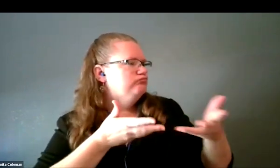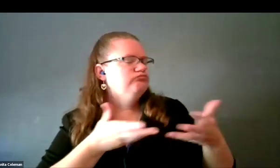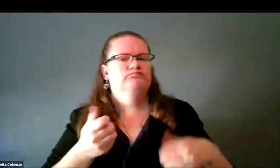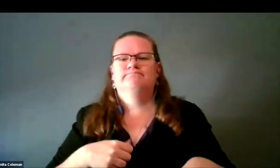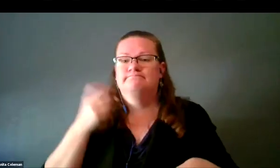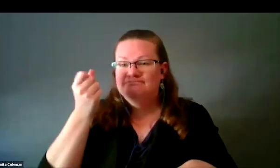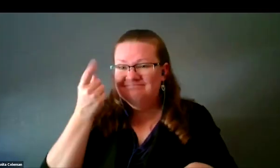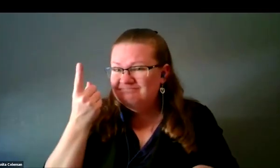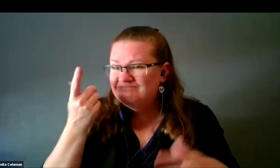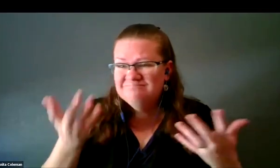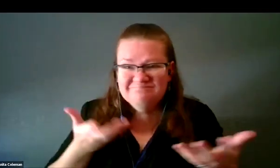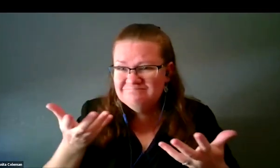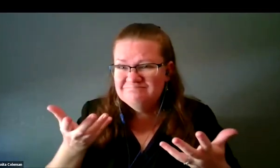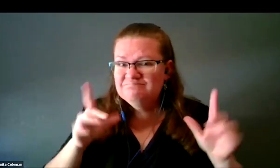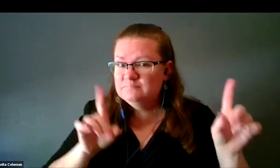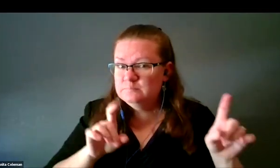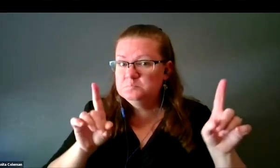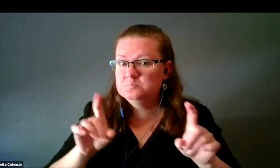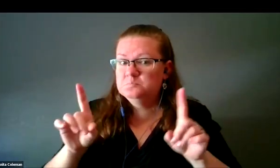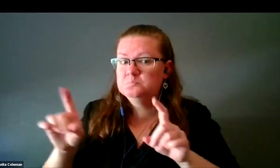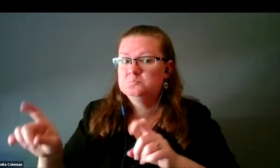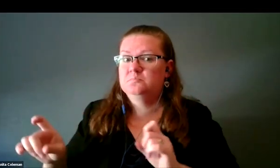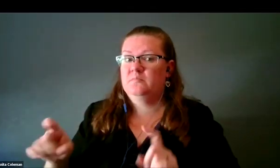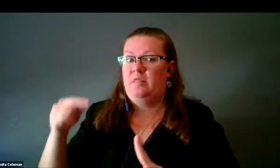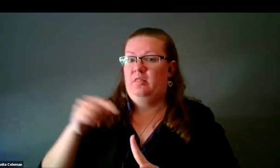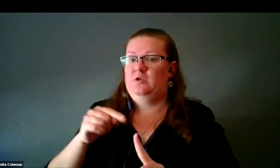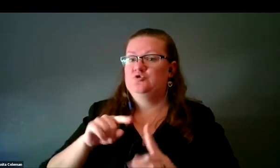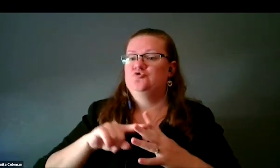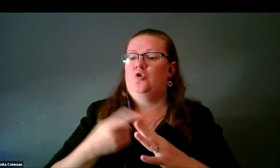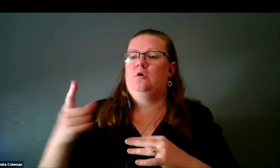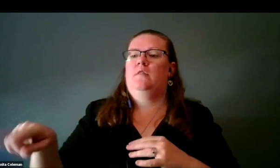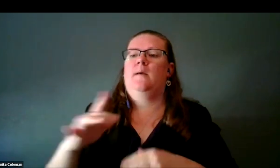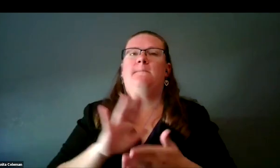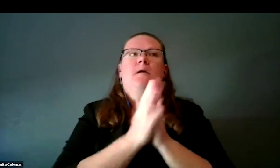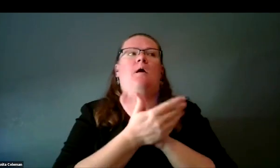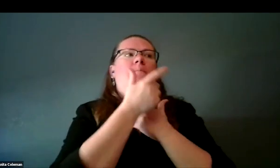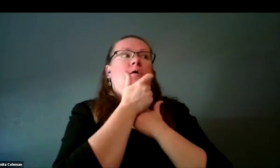are they getting it, and does this start to interest them in STEM at all?